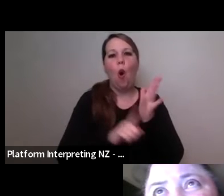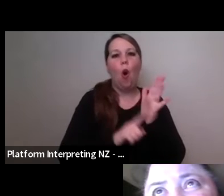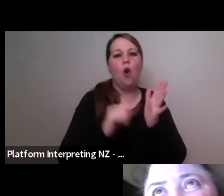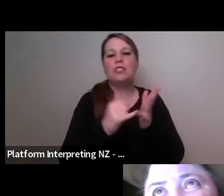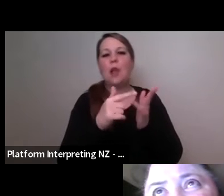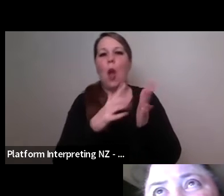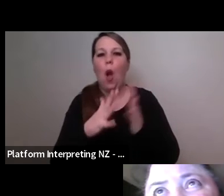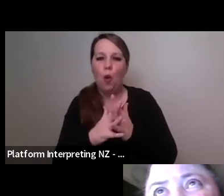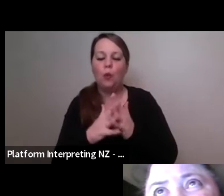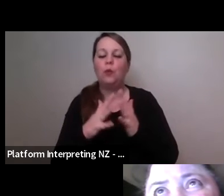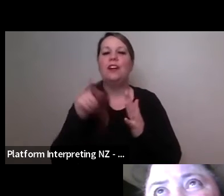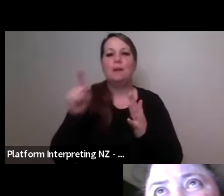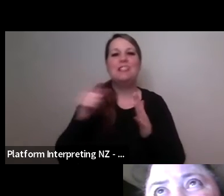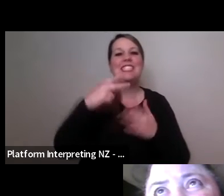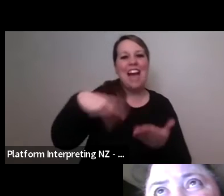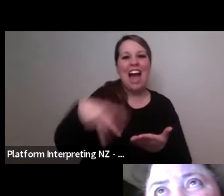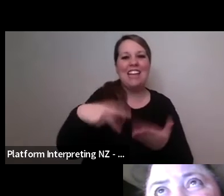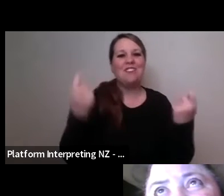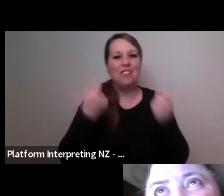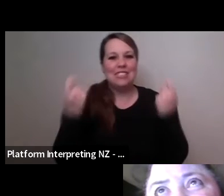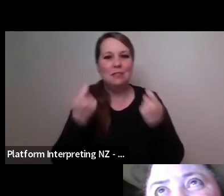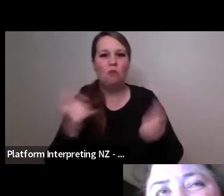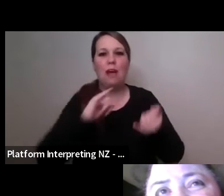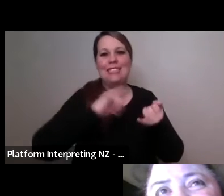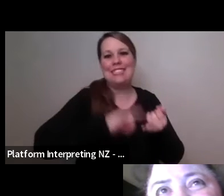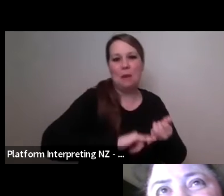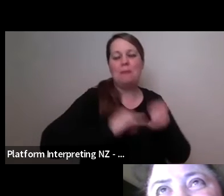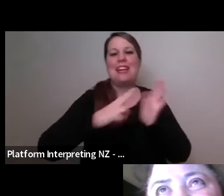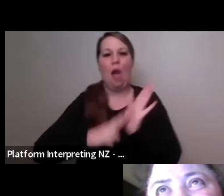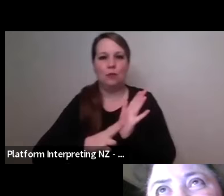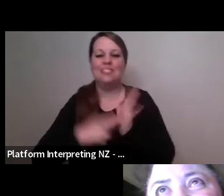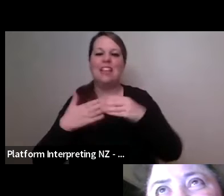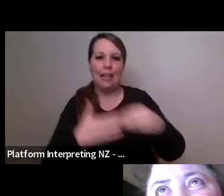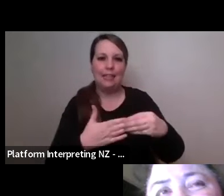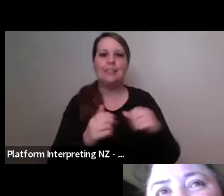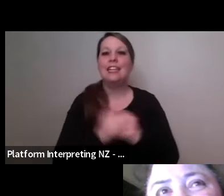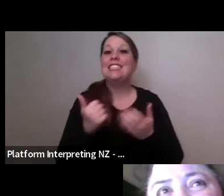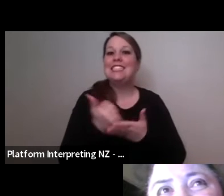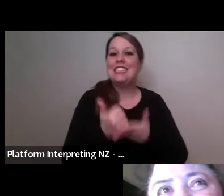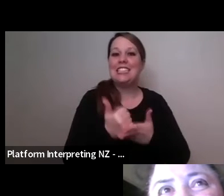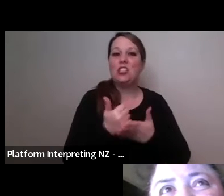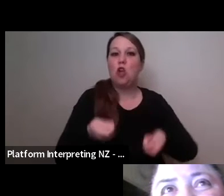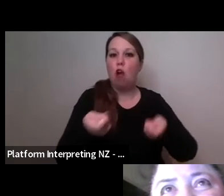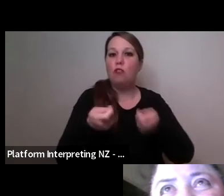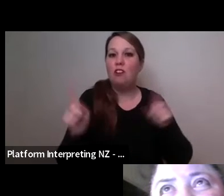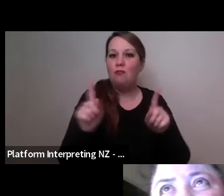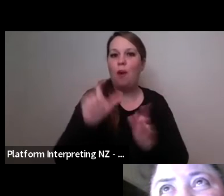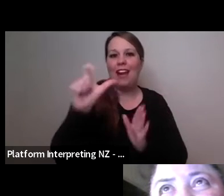uh which is led by Cindy Neilson uh who actually used to be the Artistic Director of uh Candoco Dance Company